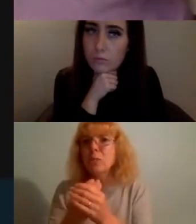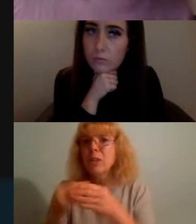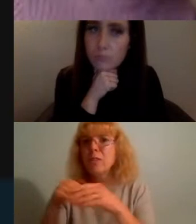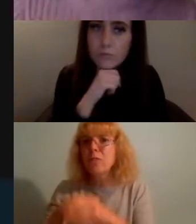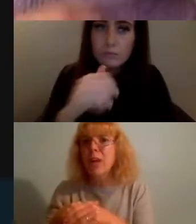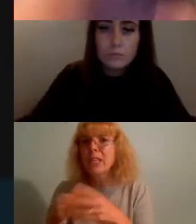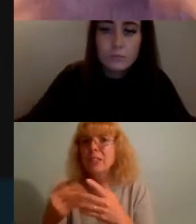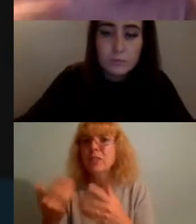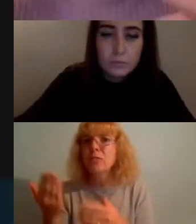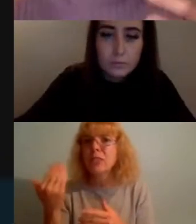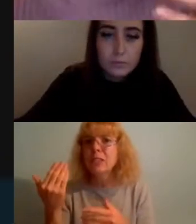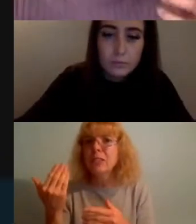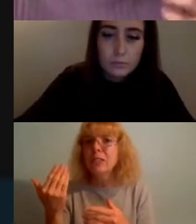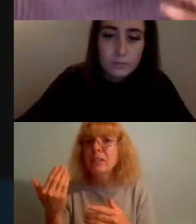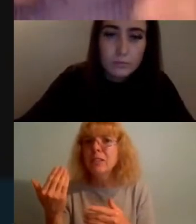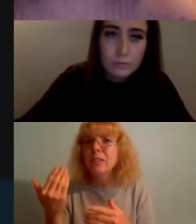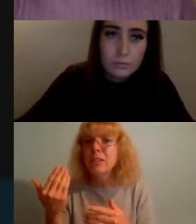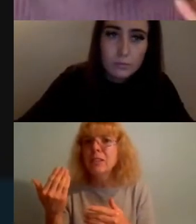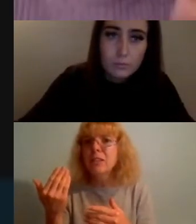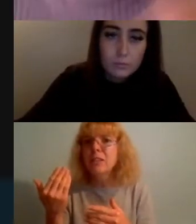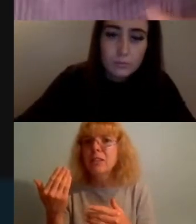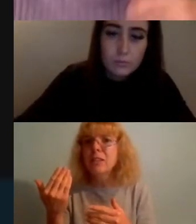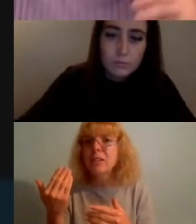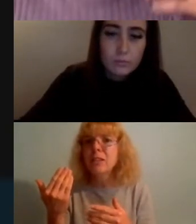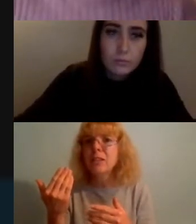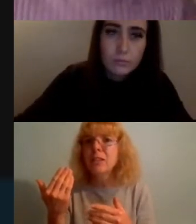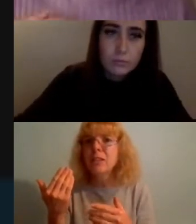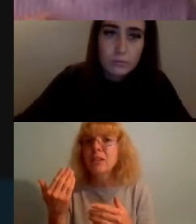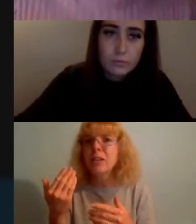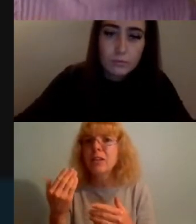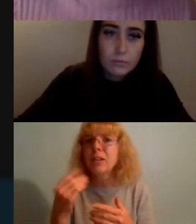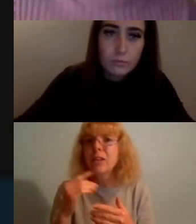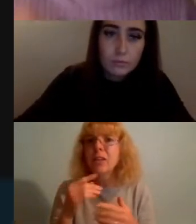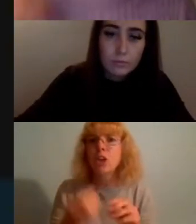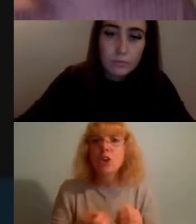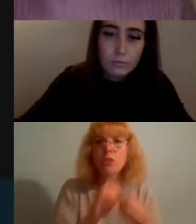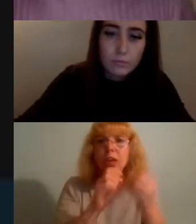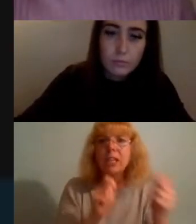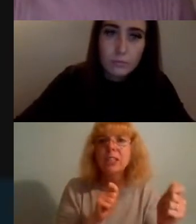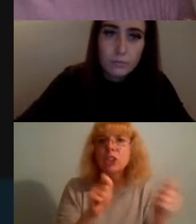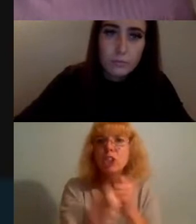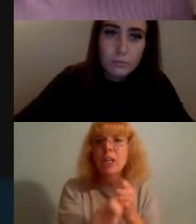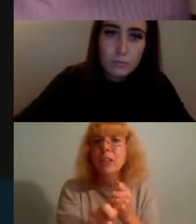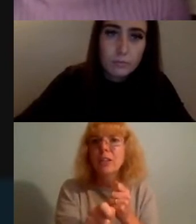fame what's the difference between where's the line between creating change and creating fame?